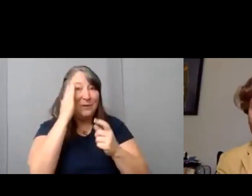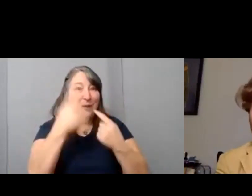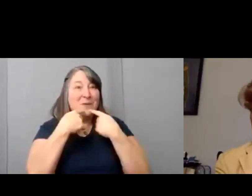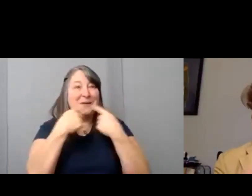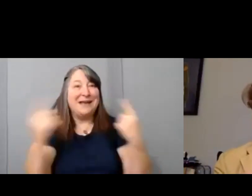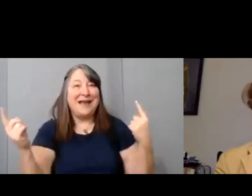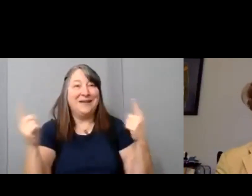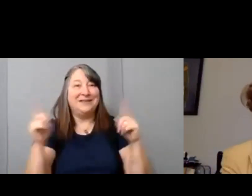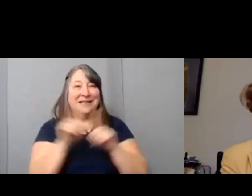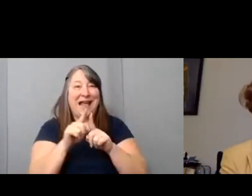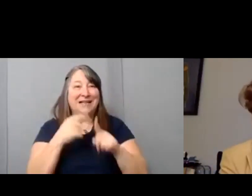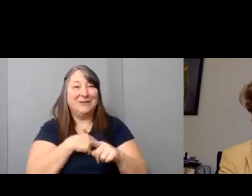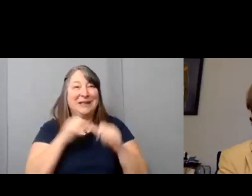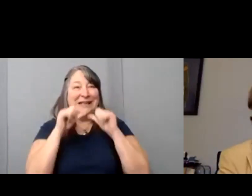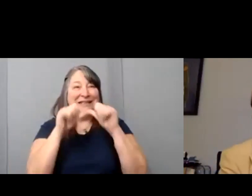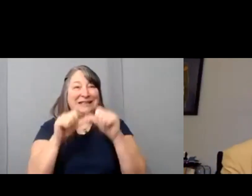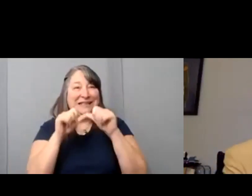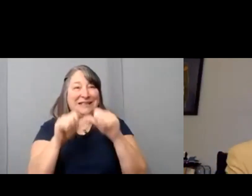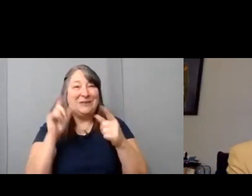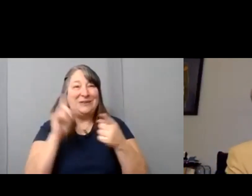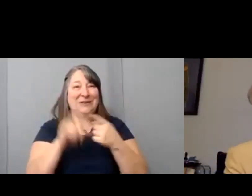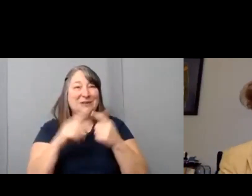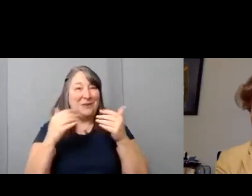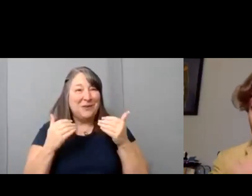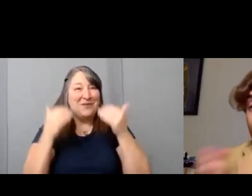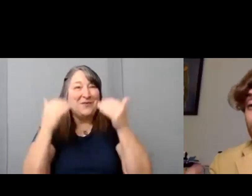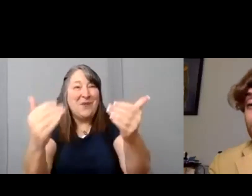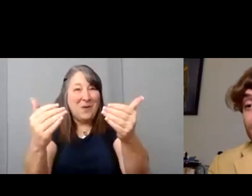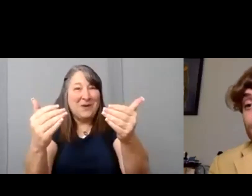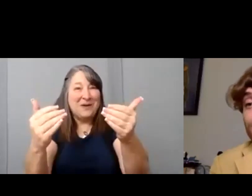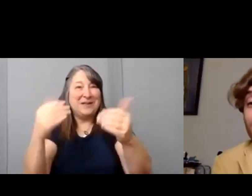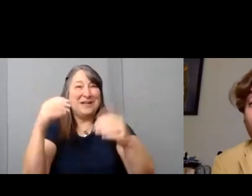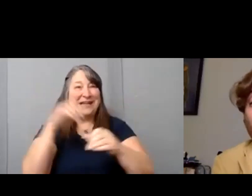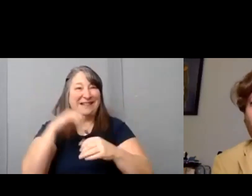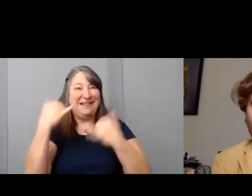we continue to to move forward uh in this year's cycle.